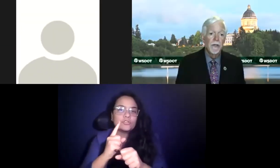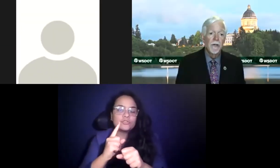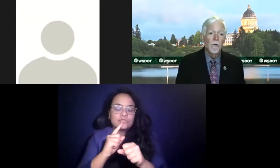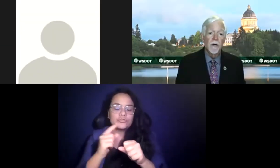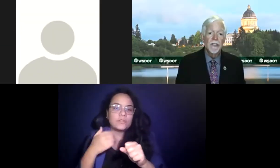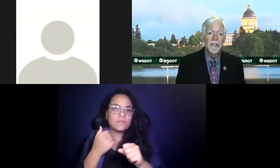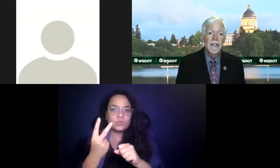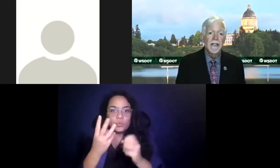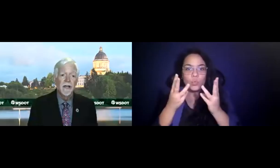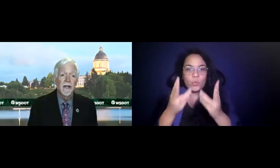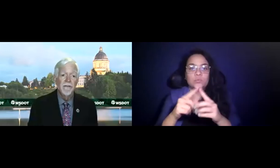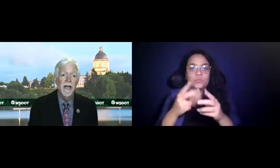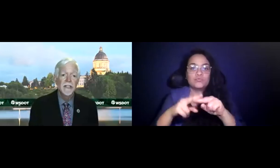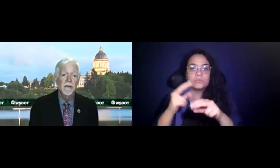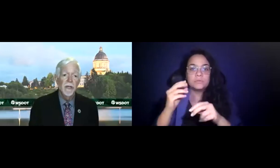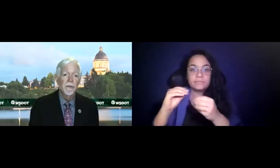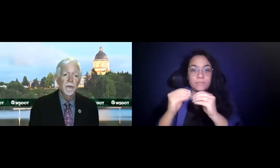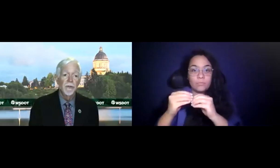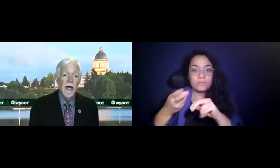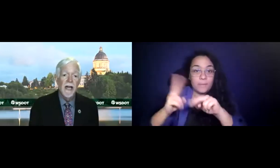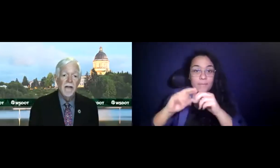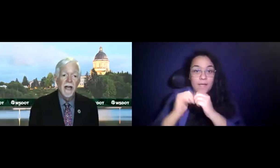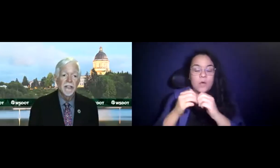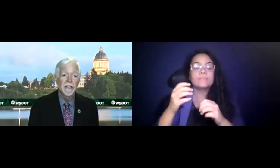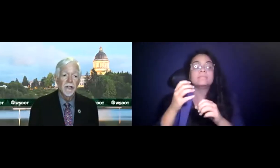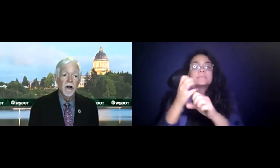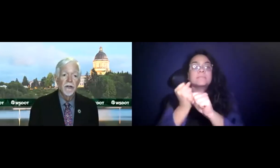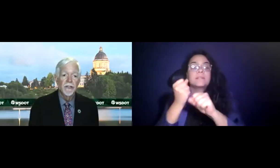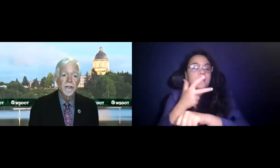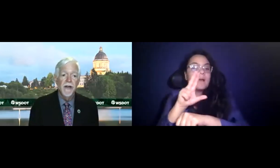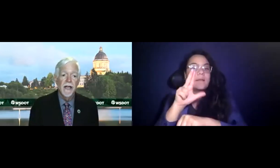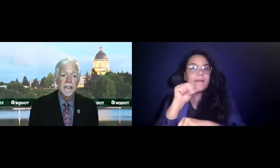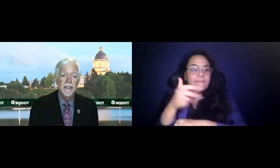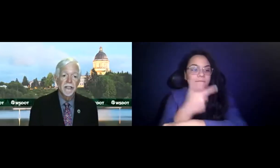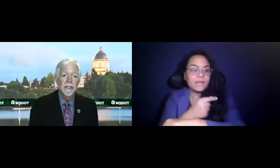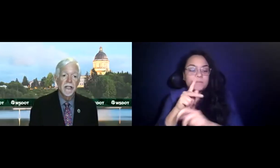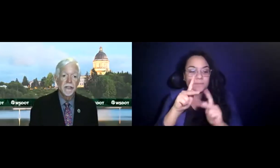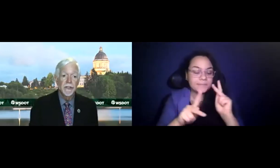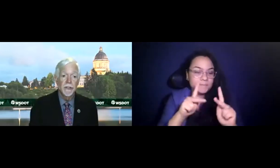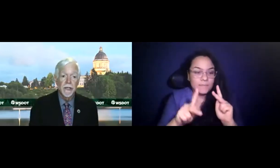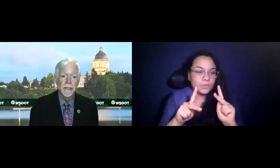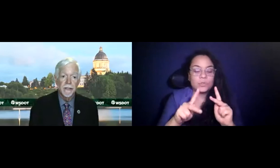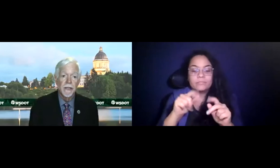15:16:26 One is to get unvaccinated people who do not have access to cars to vaccination sites using transit.